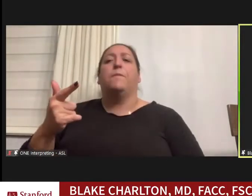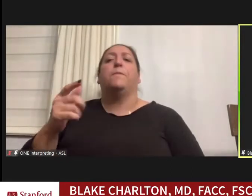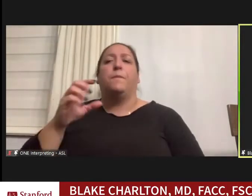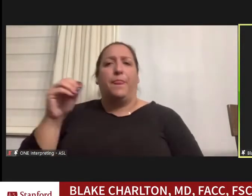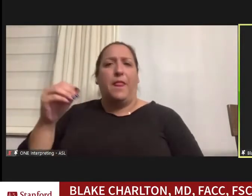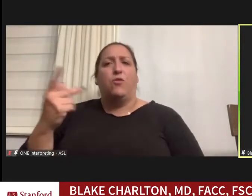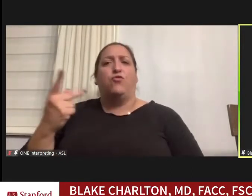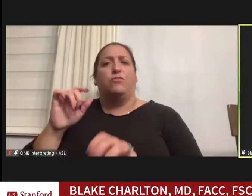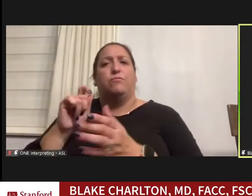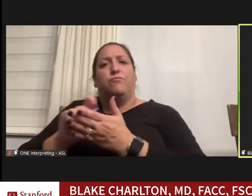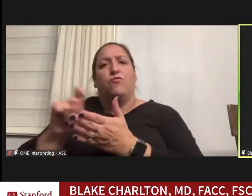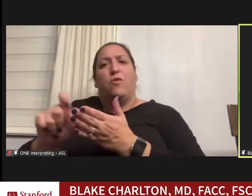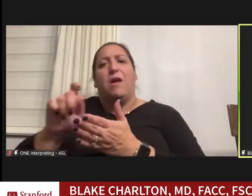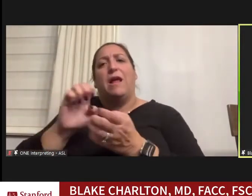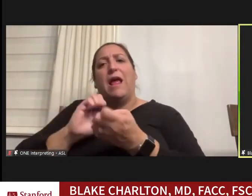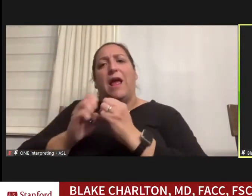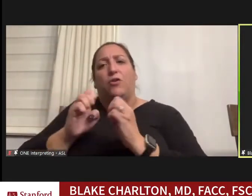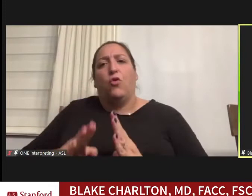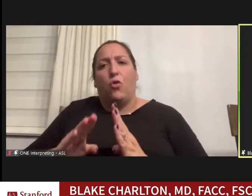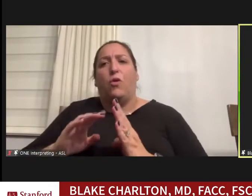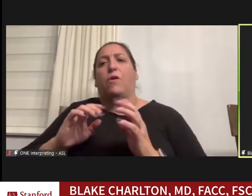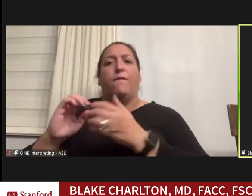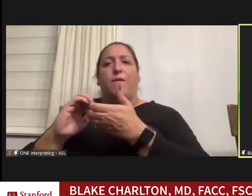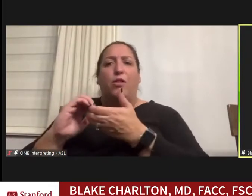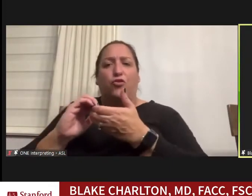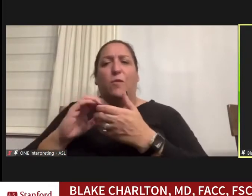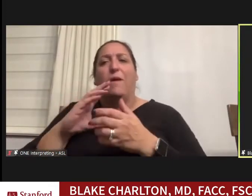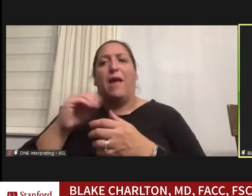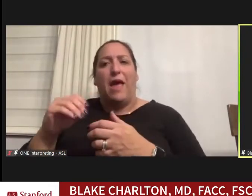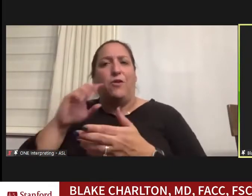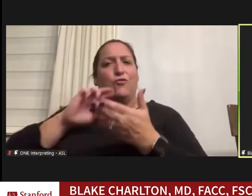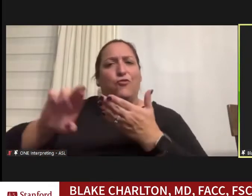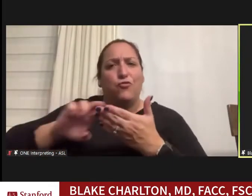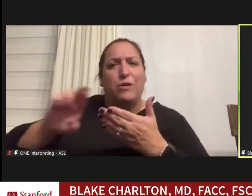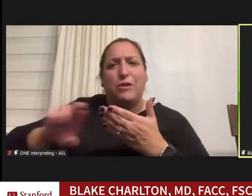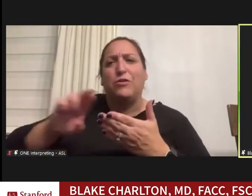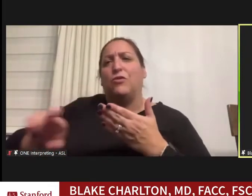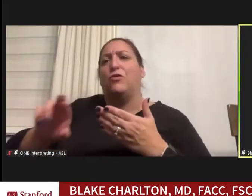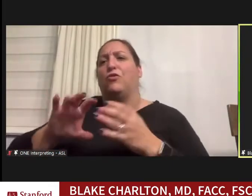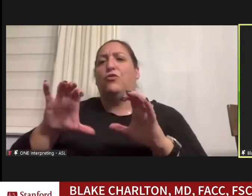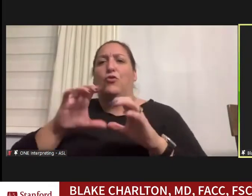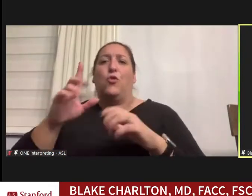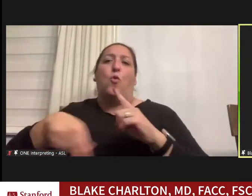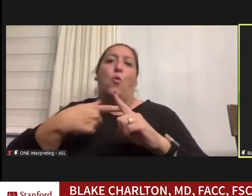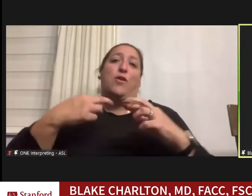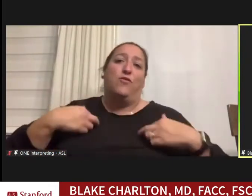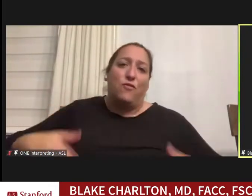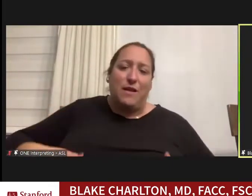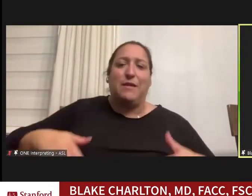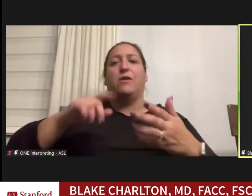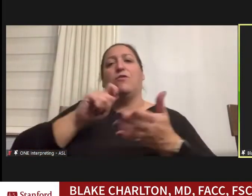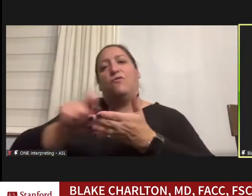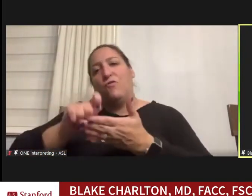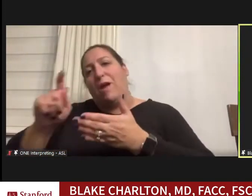editorial fellowship, and the things you should do as a medicine resident, things you should write --